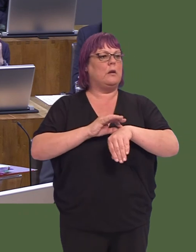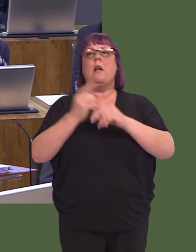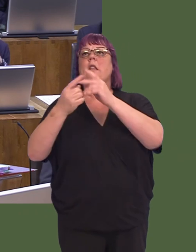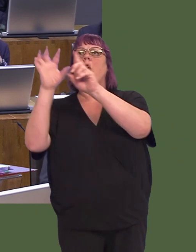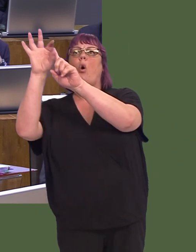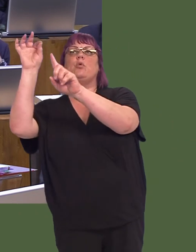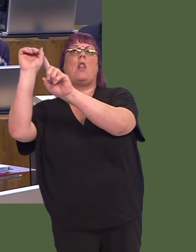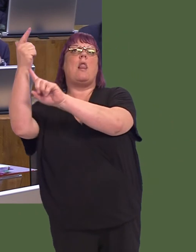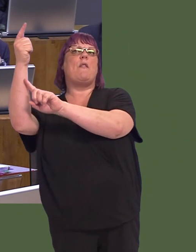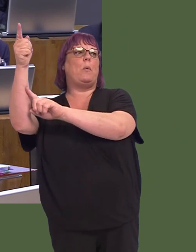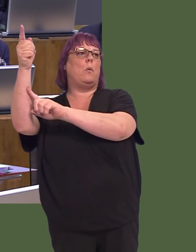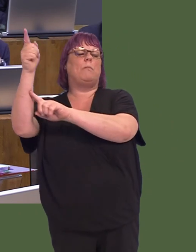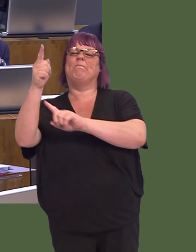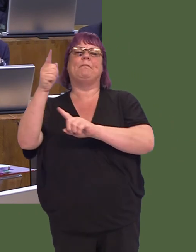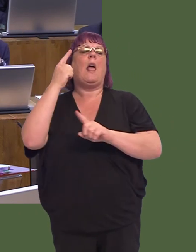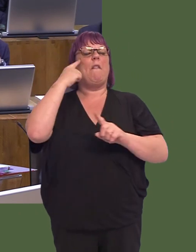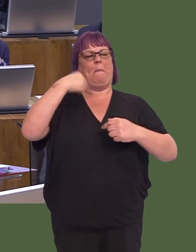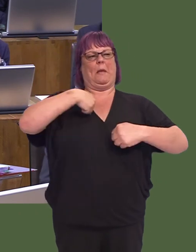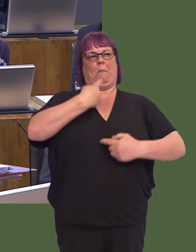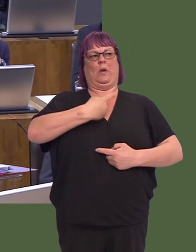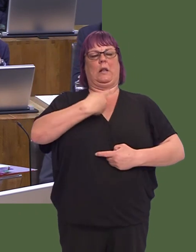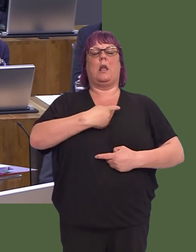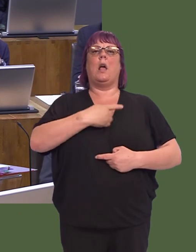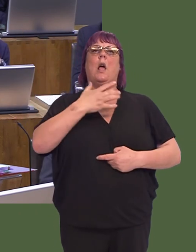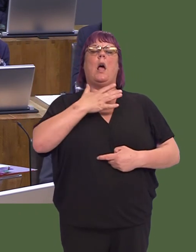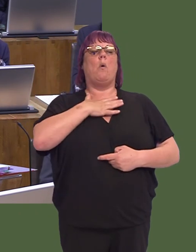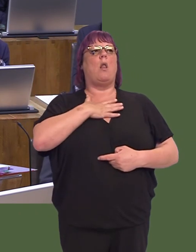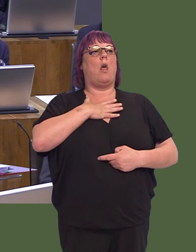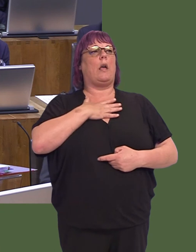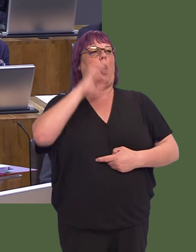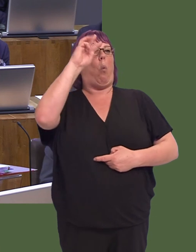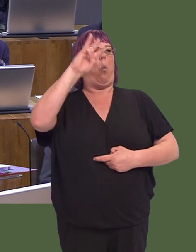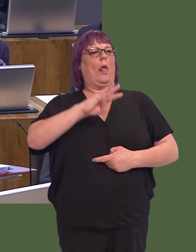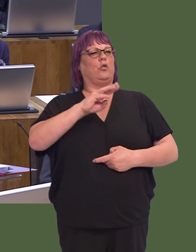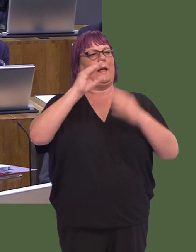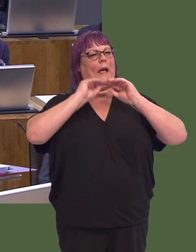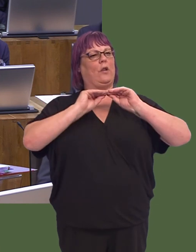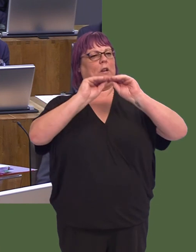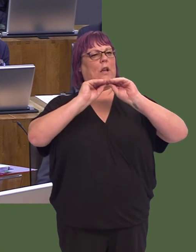The other option would be Liverpool, but, for myself, I would prefer to create a Welsh